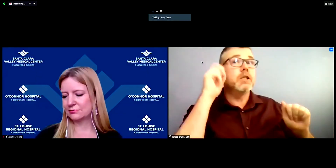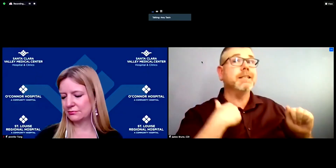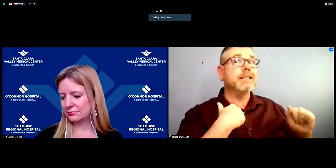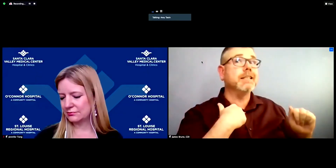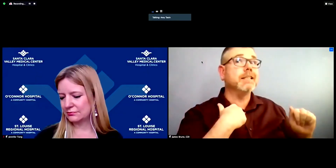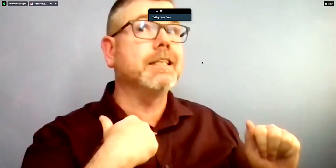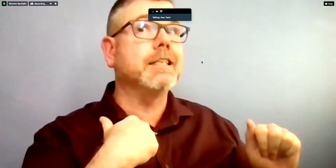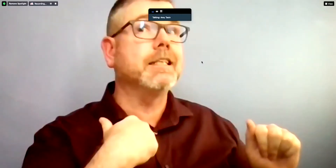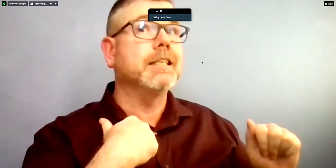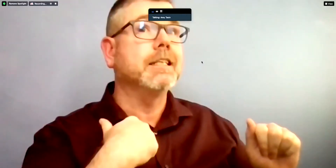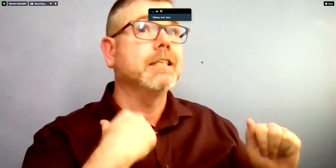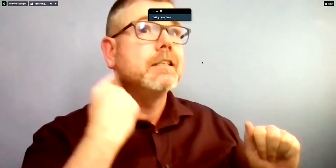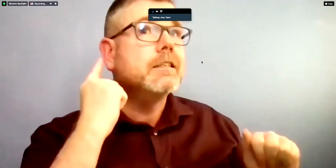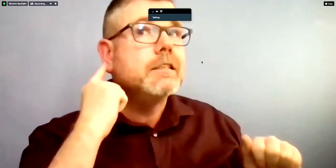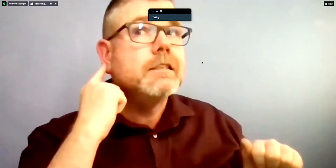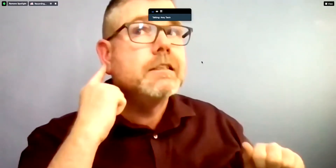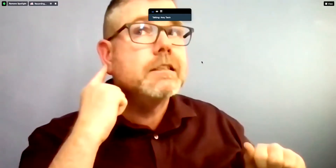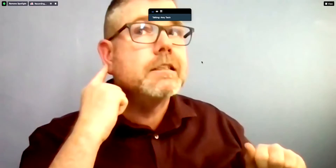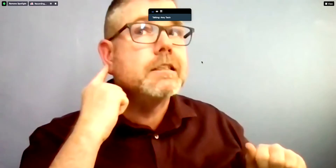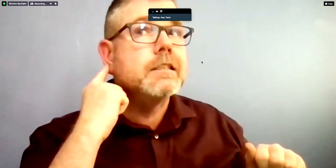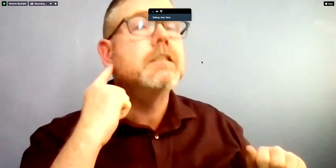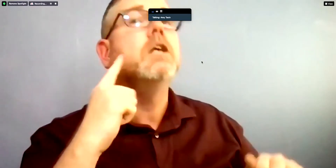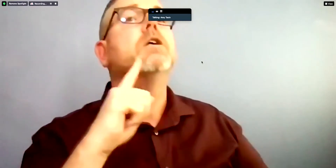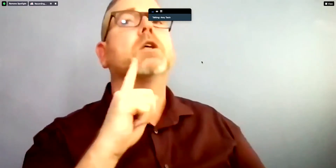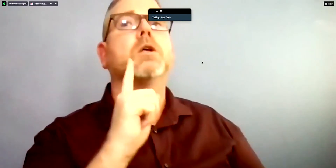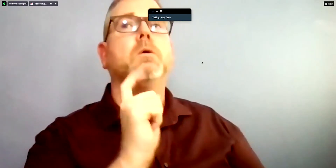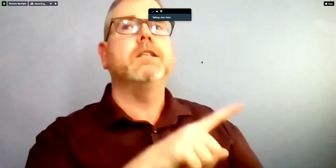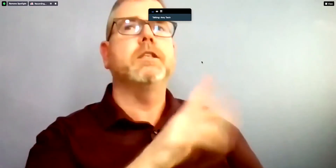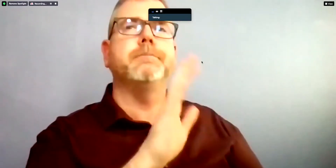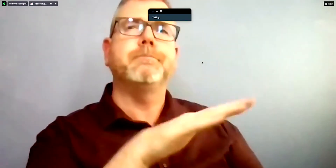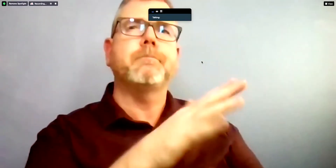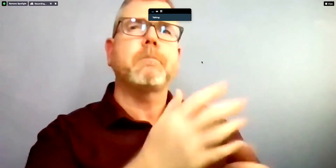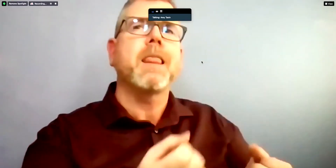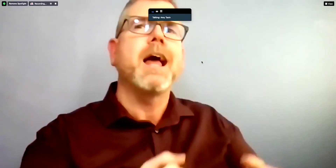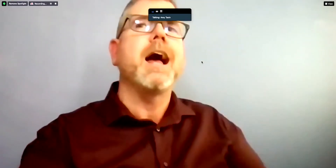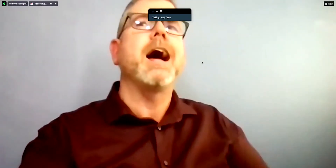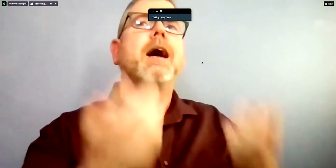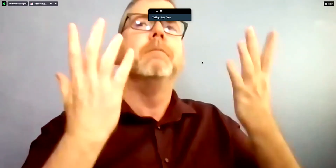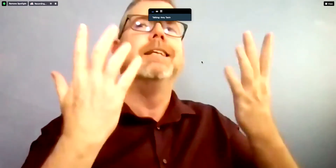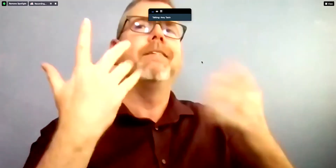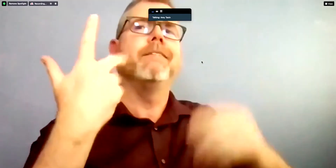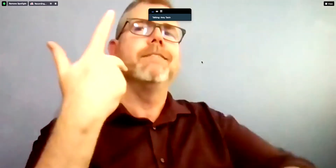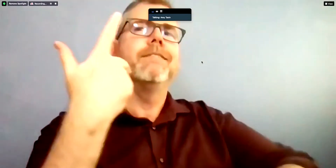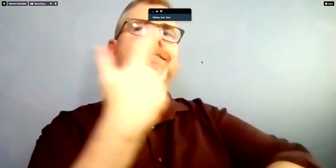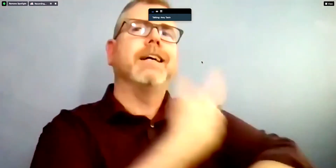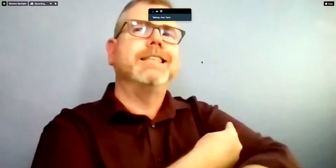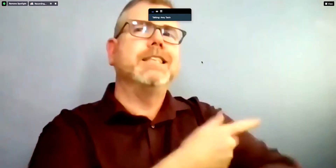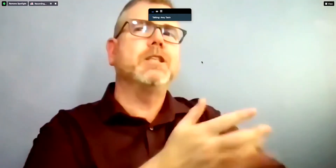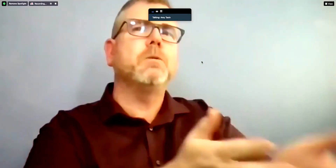ask um how much vaccine did you request from the state for next week? and how much are you getting?